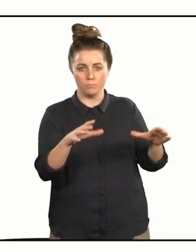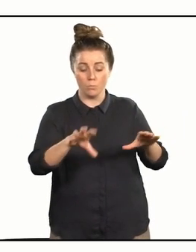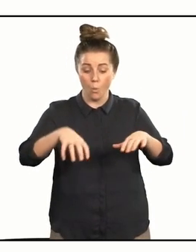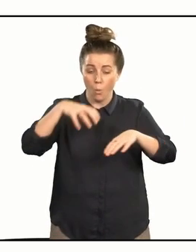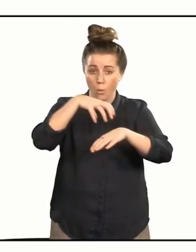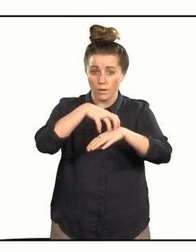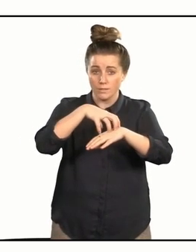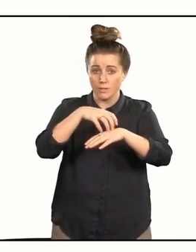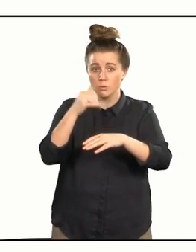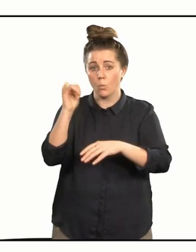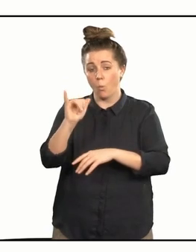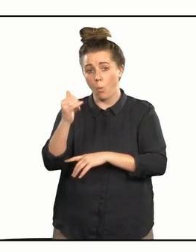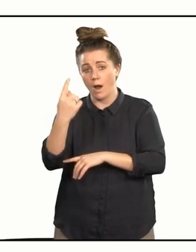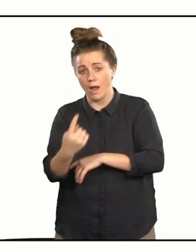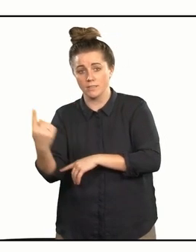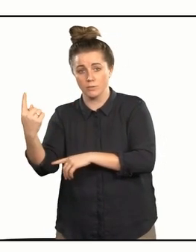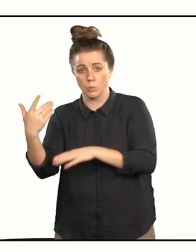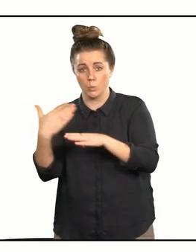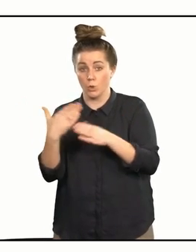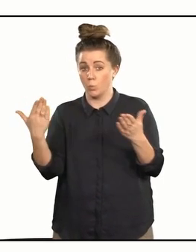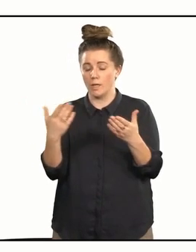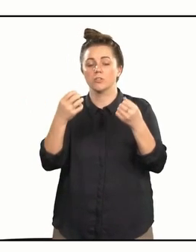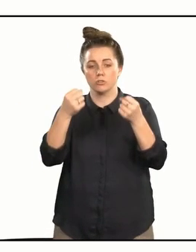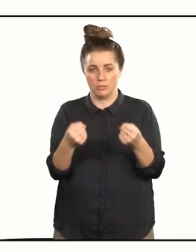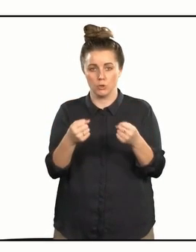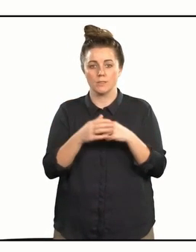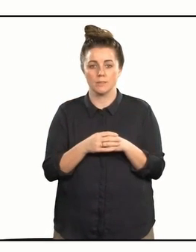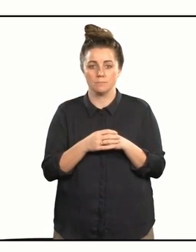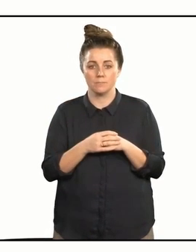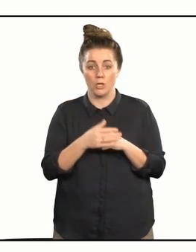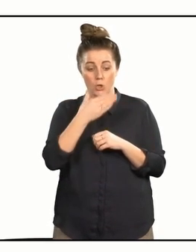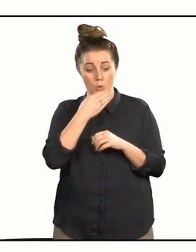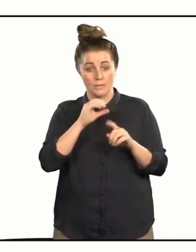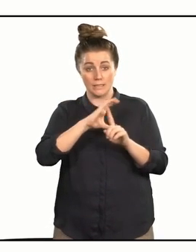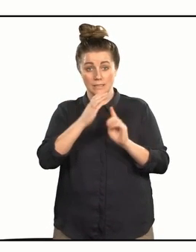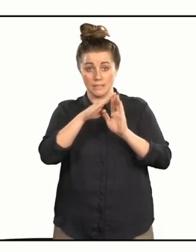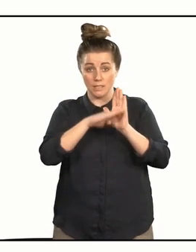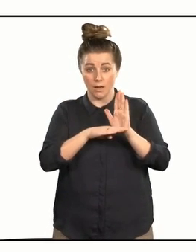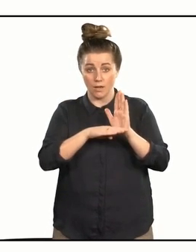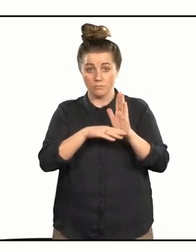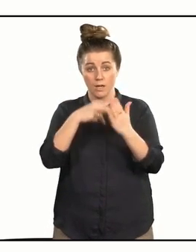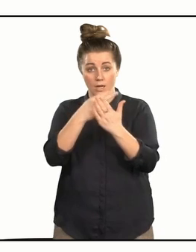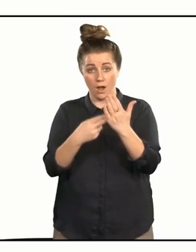organisation or individual working in Corrections and using tikanga — customary practice — and the arts